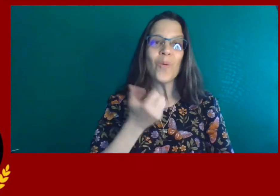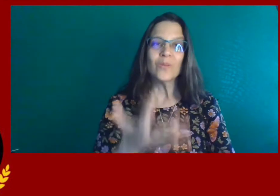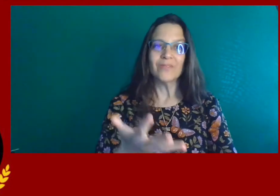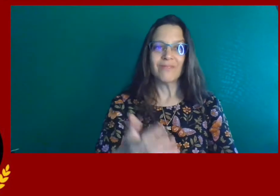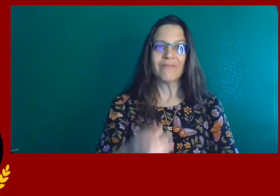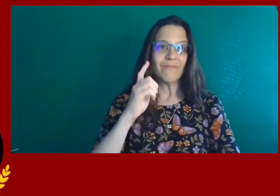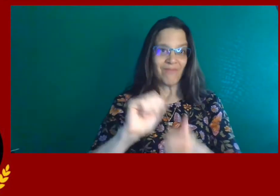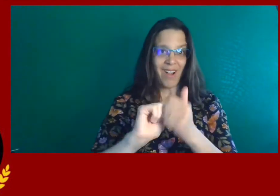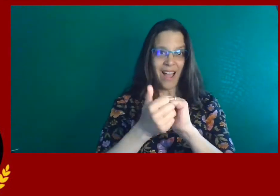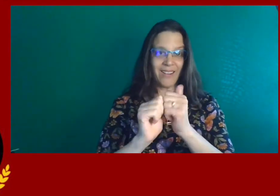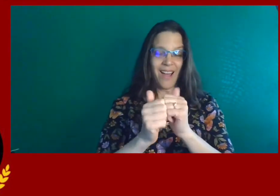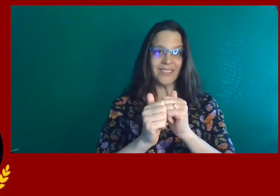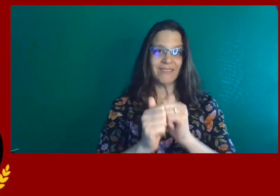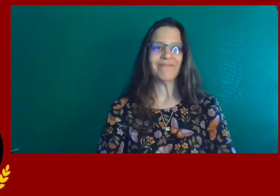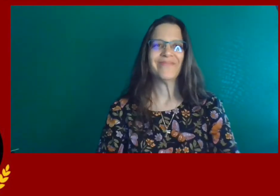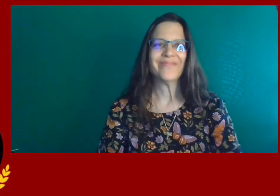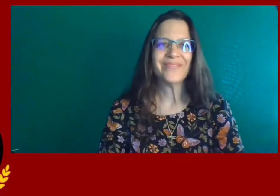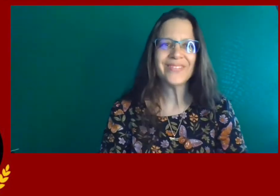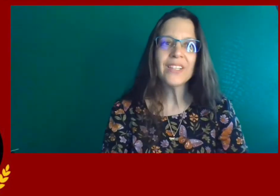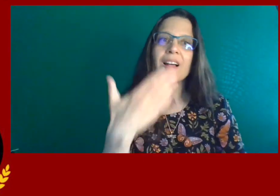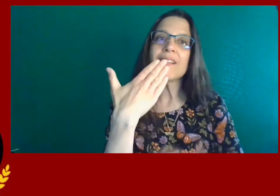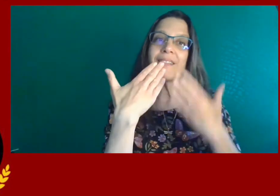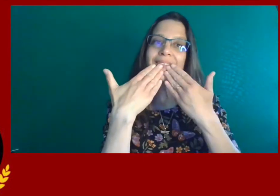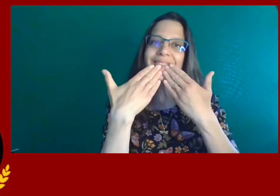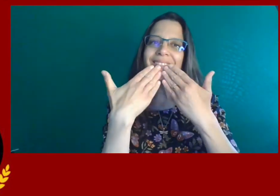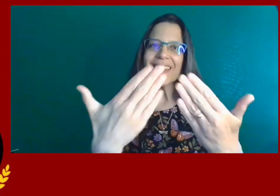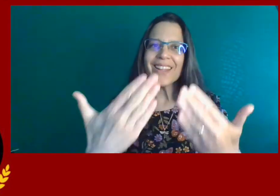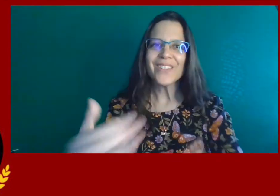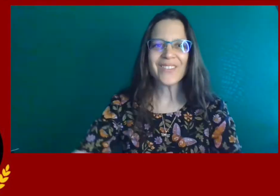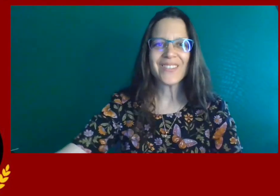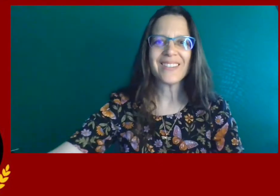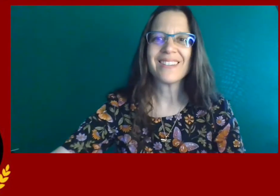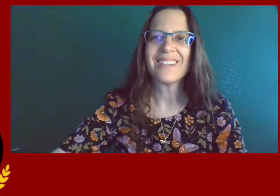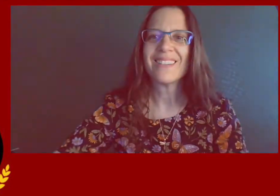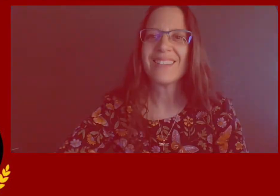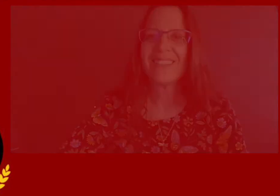and storytelling and poetry contest. Thank you.